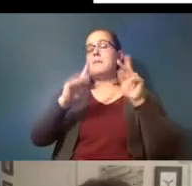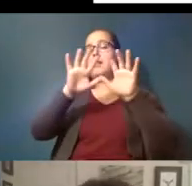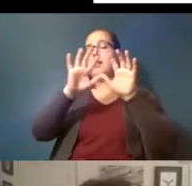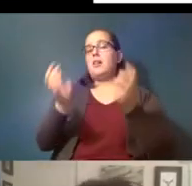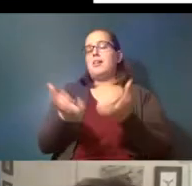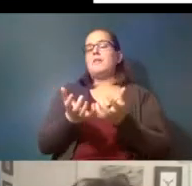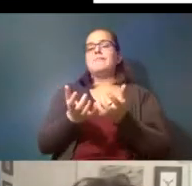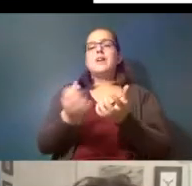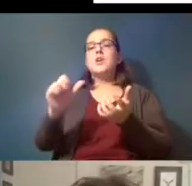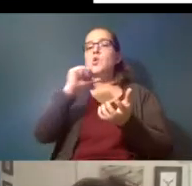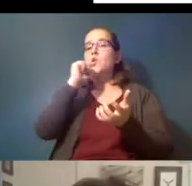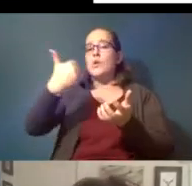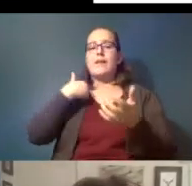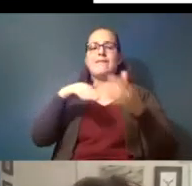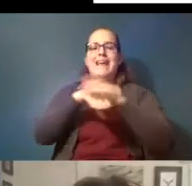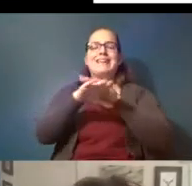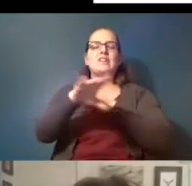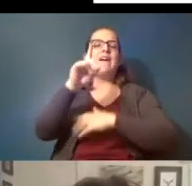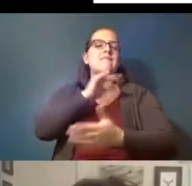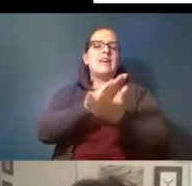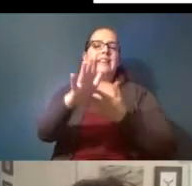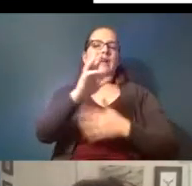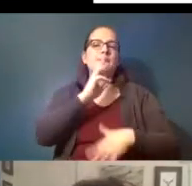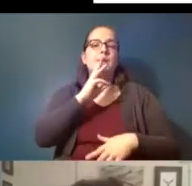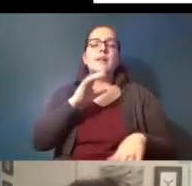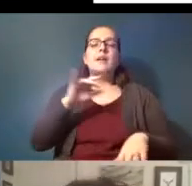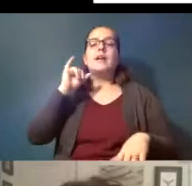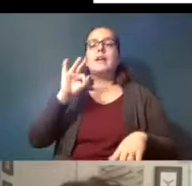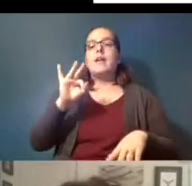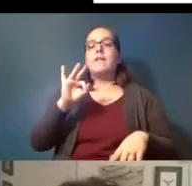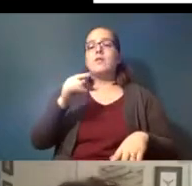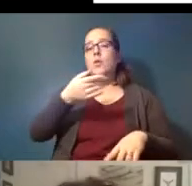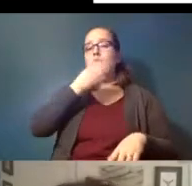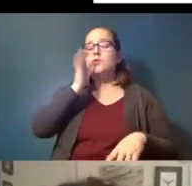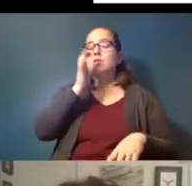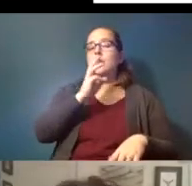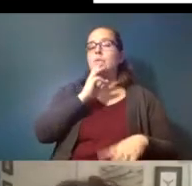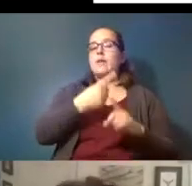don't have access to clean water if you're if you drink water from your river and it's going